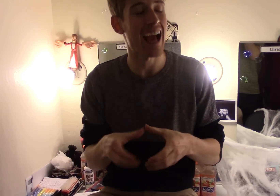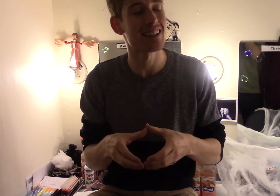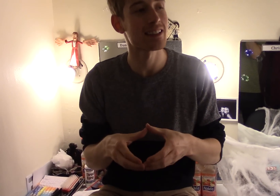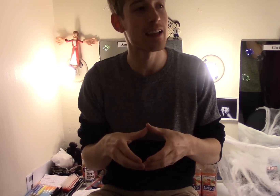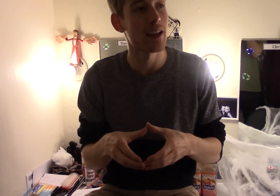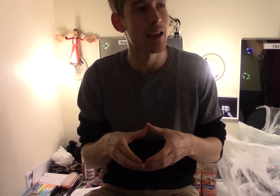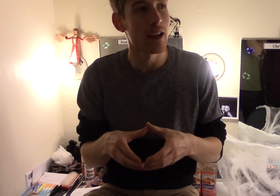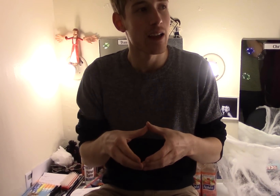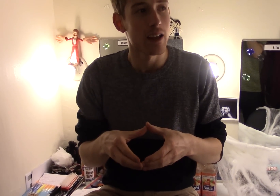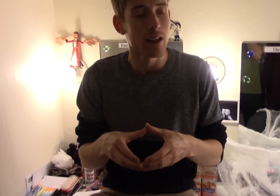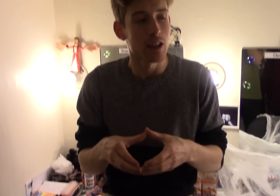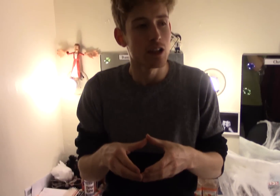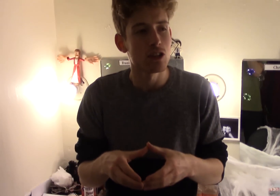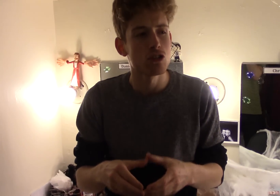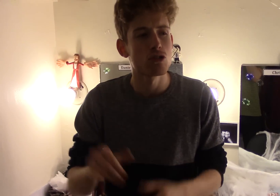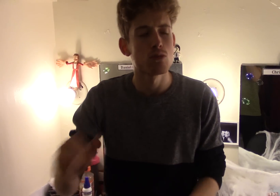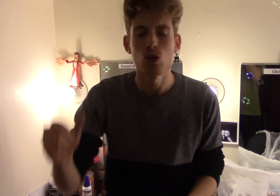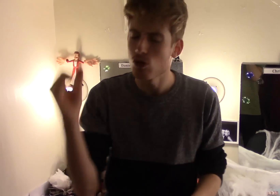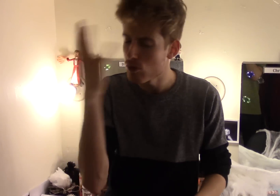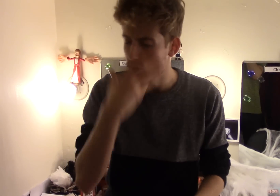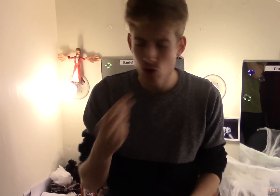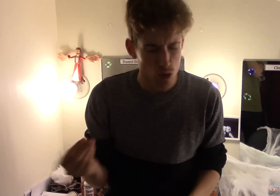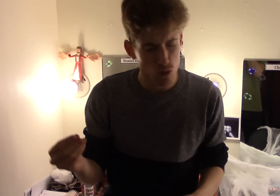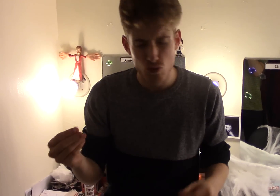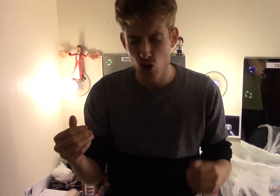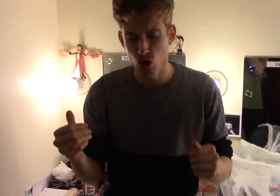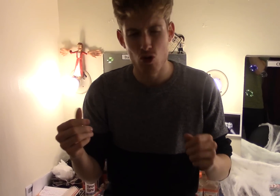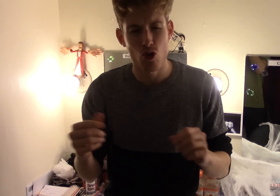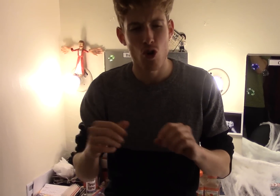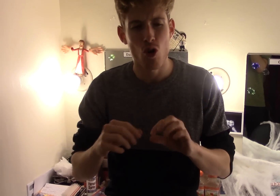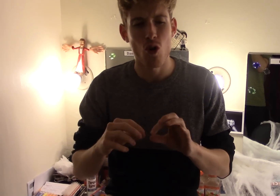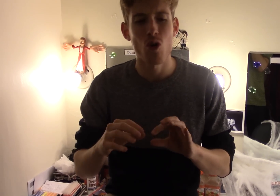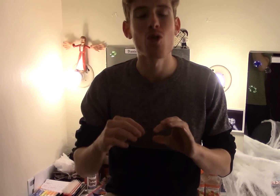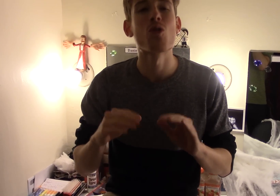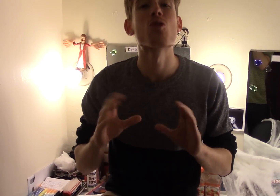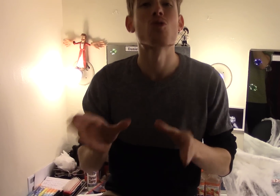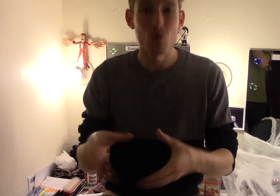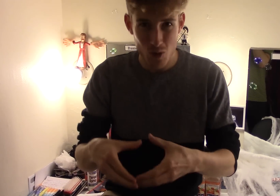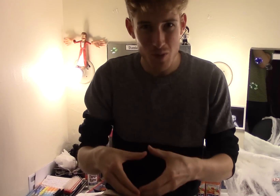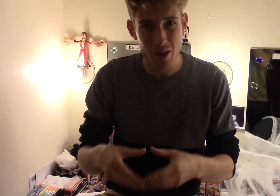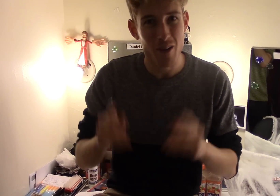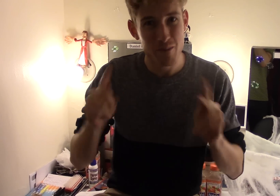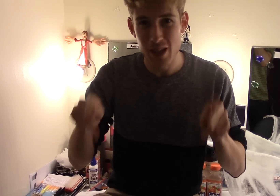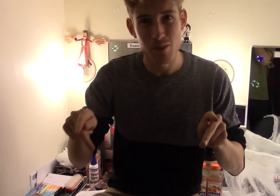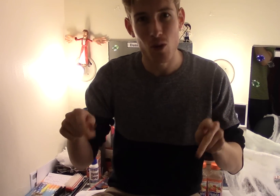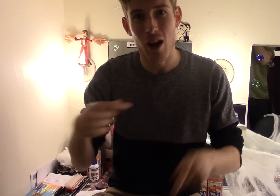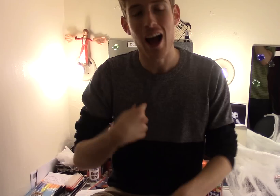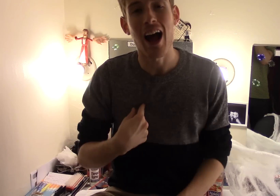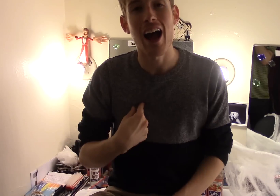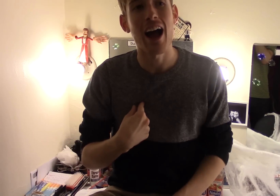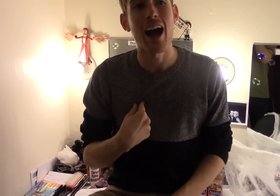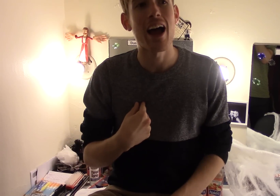my cast, it's the most beautiful group of people